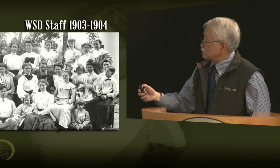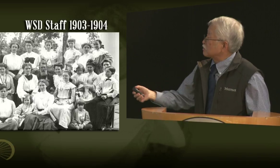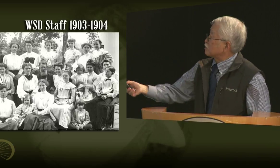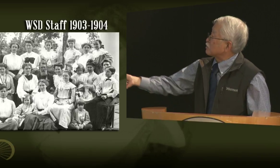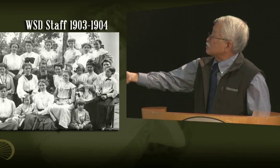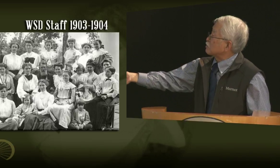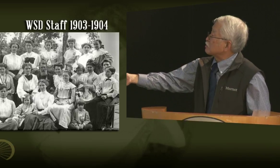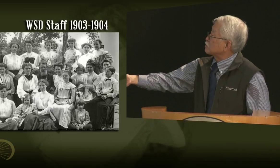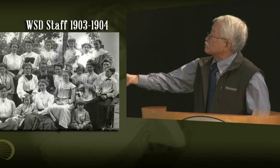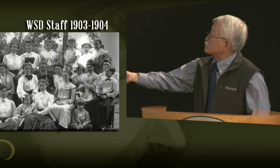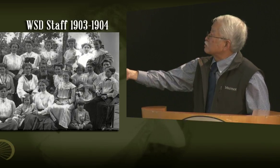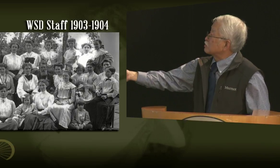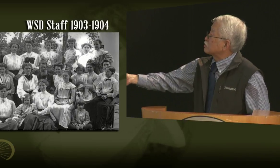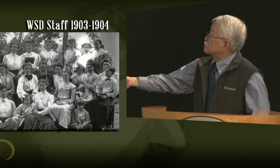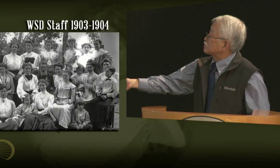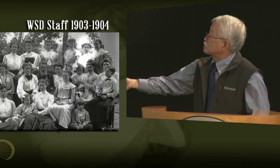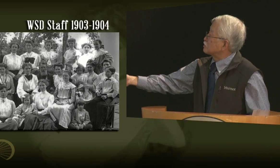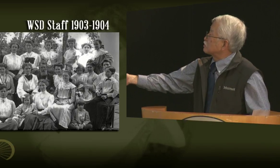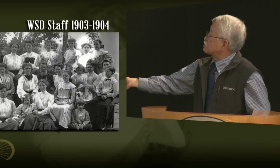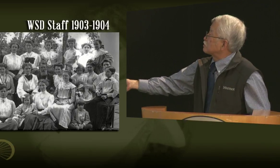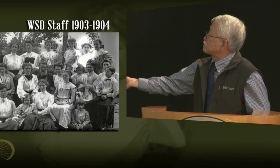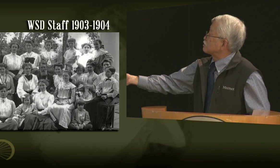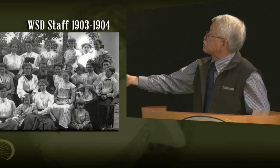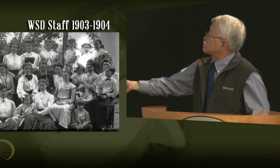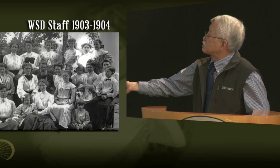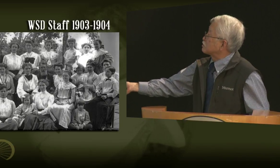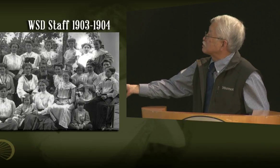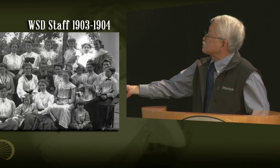interesting dates and titles there on the slide.